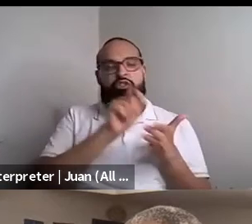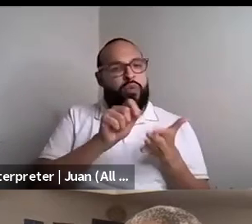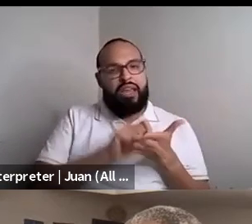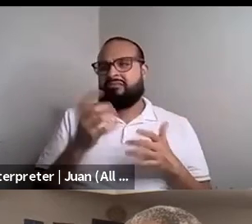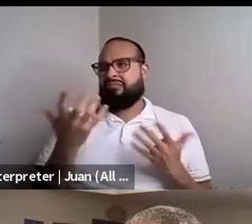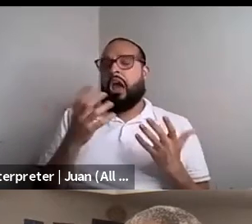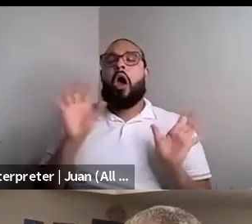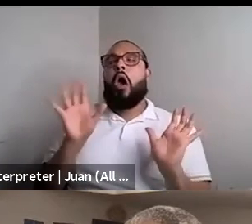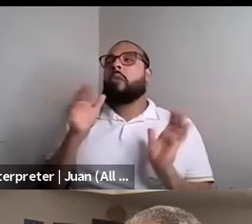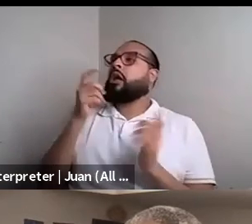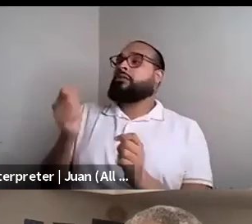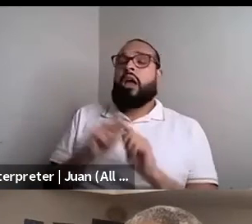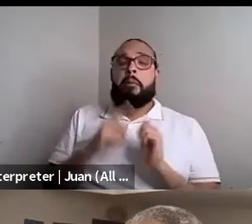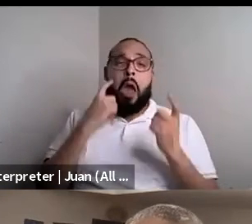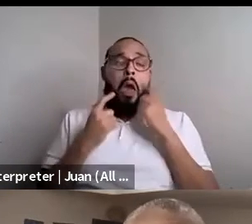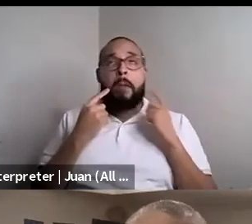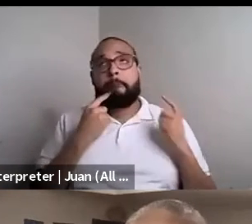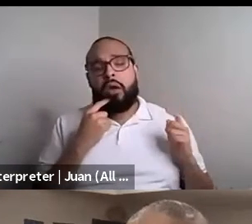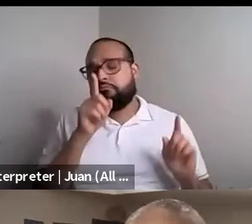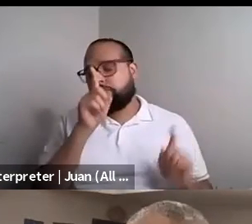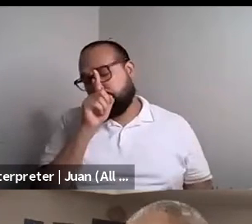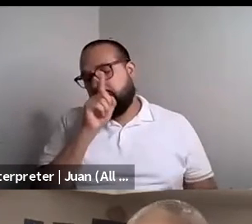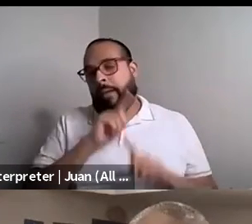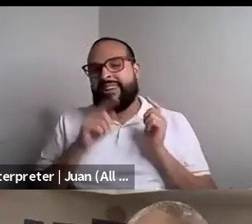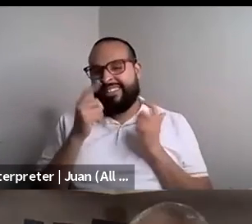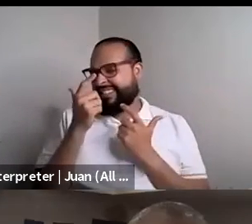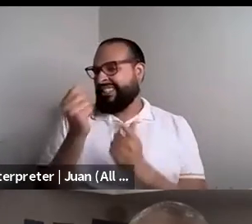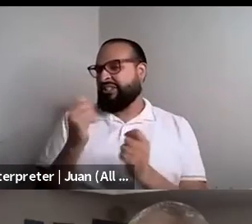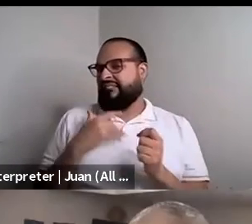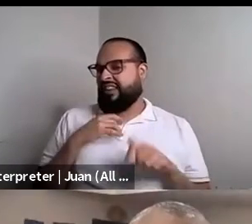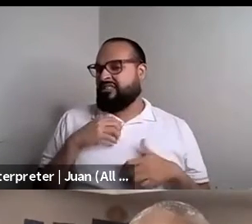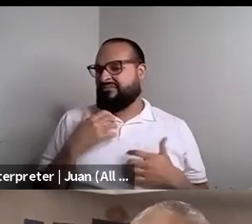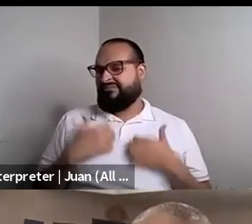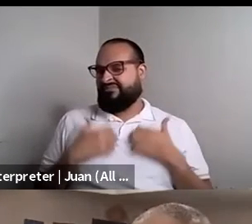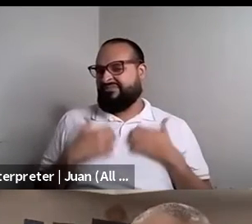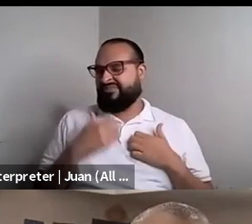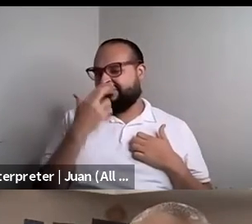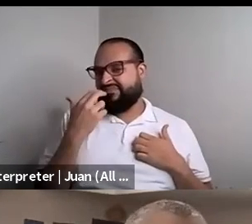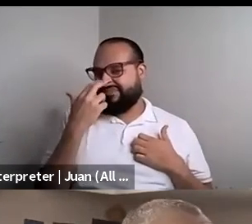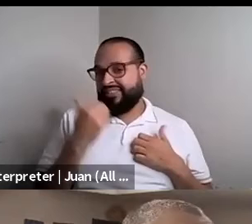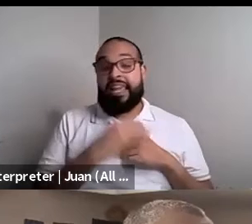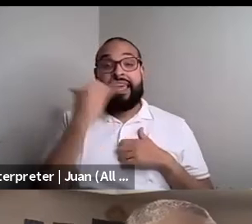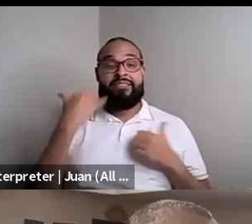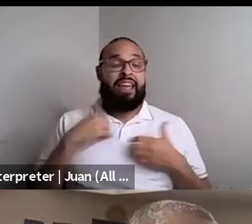Nahshon Anderson: I wouldn't say that I'm not disappointed. It's just very interesting. You have a story that I would, I guess people are afraid to touch.